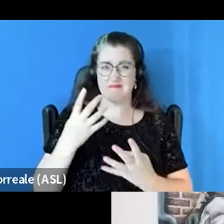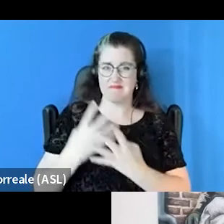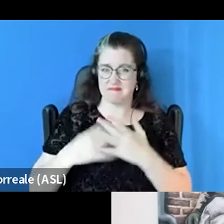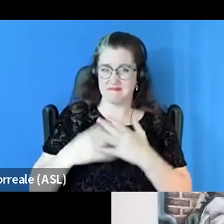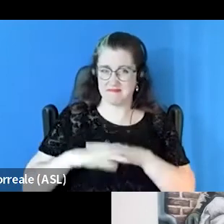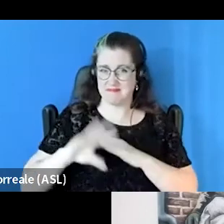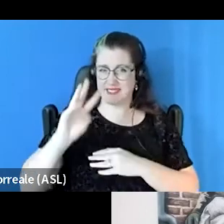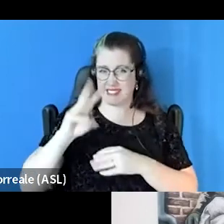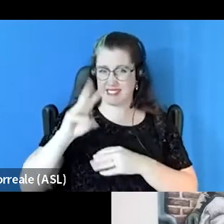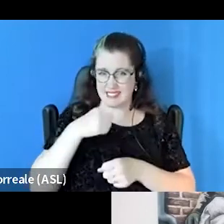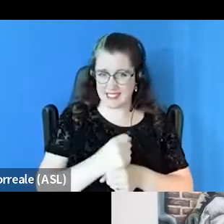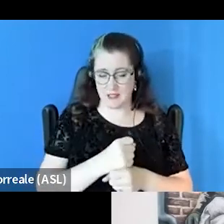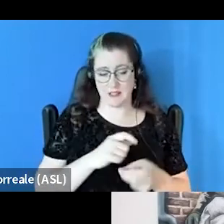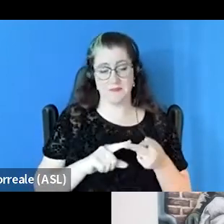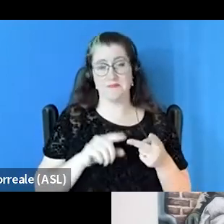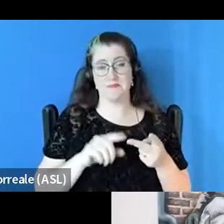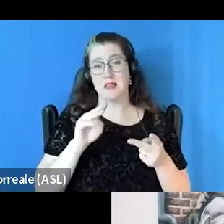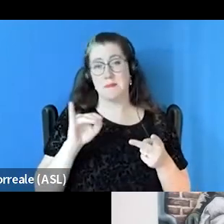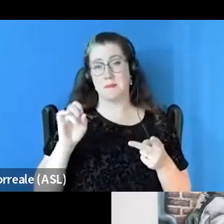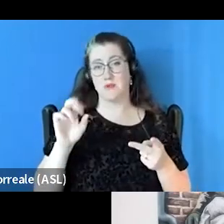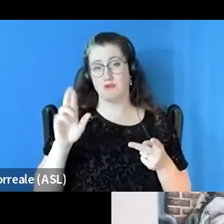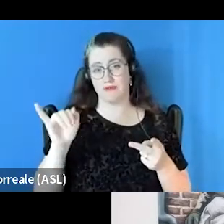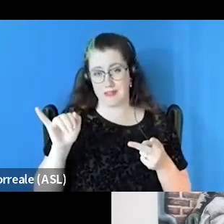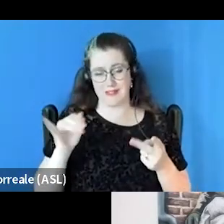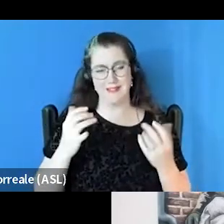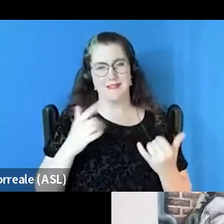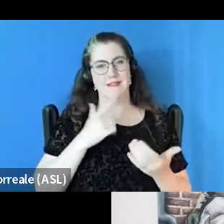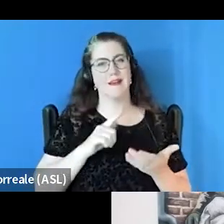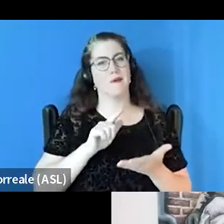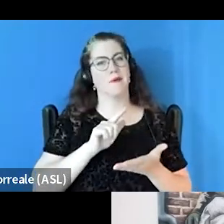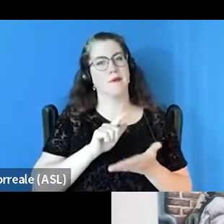In Missouri, it's now illegal to do permanent supportive housing.